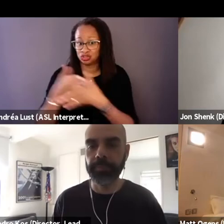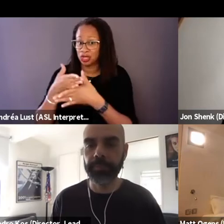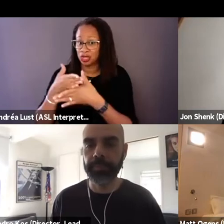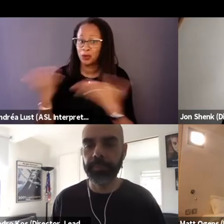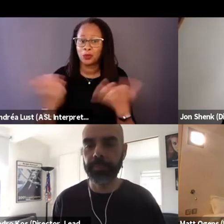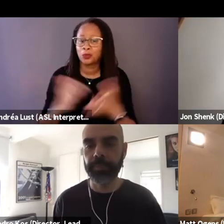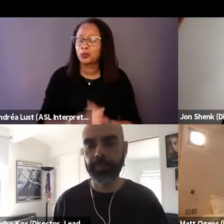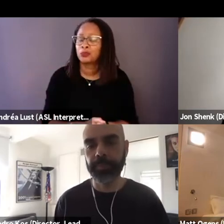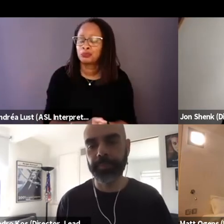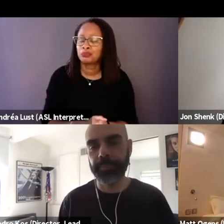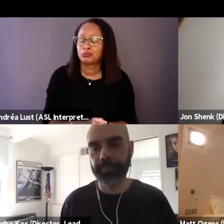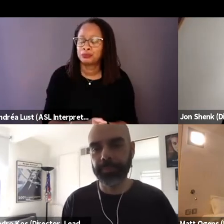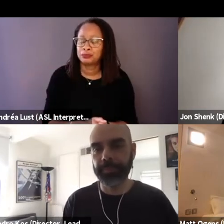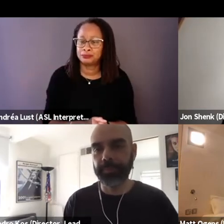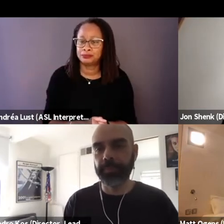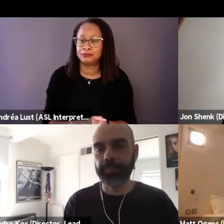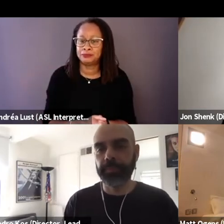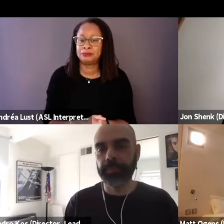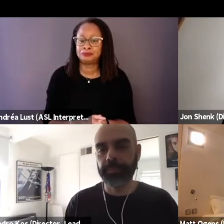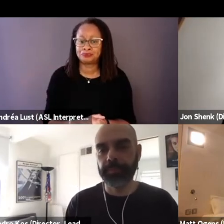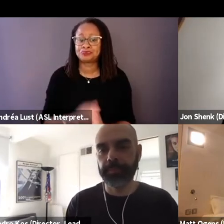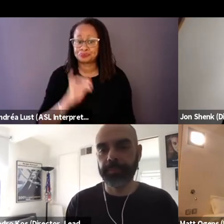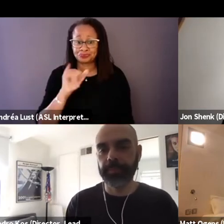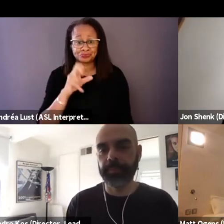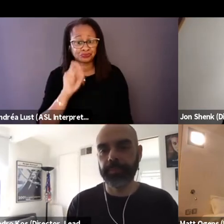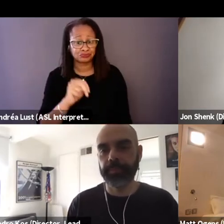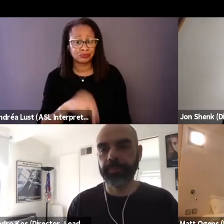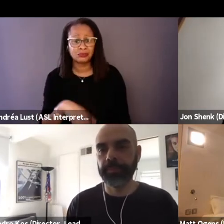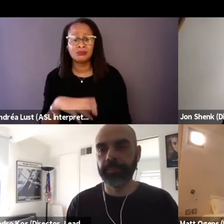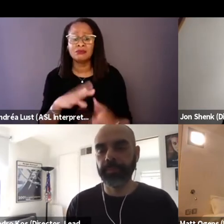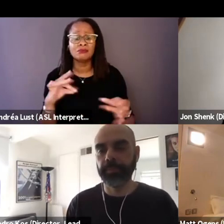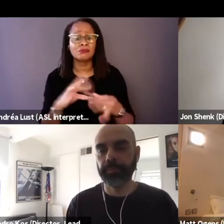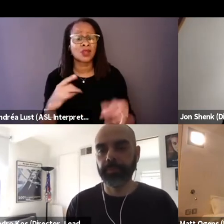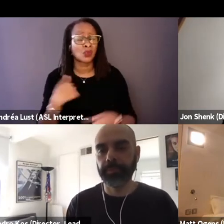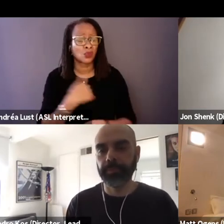We were actually amazed by how,